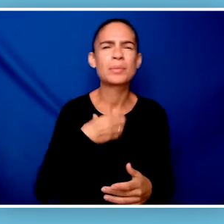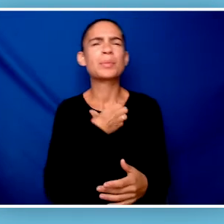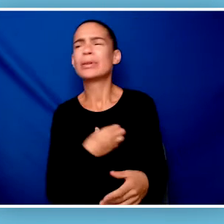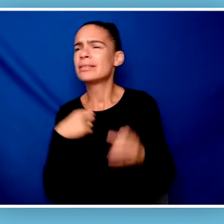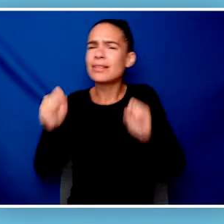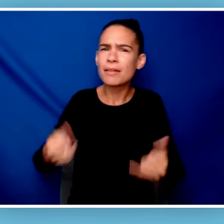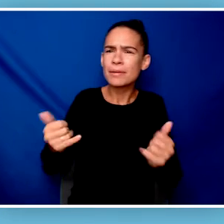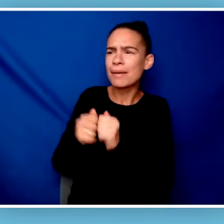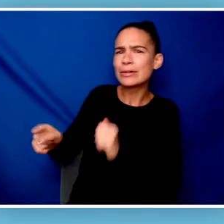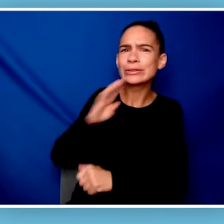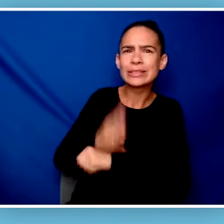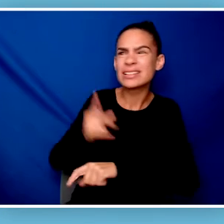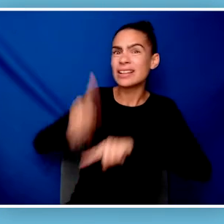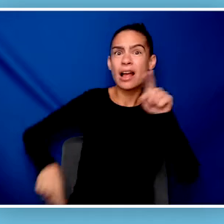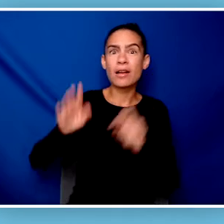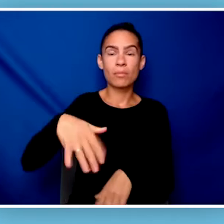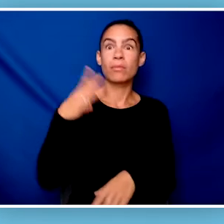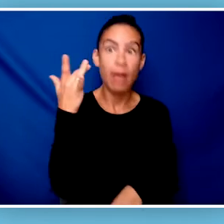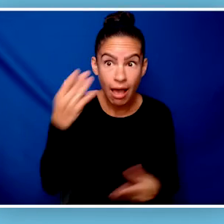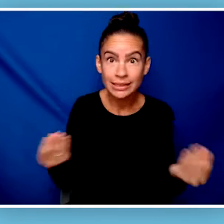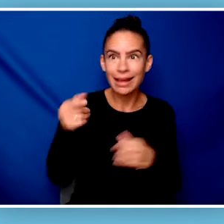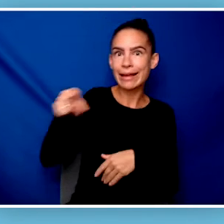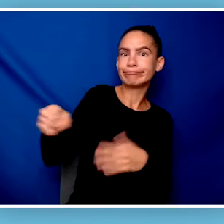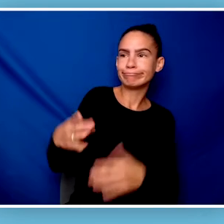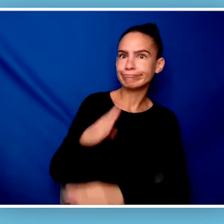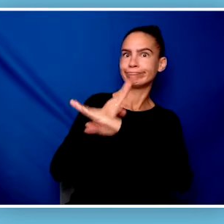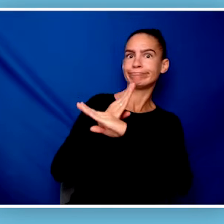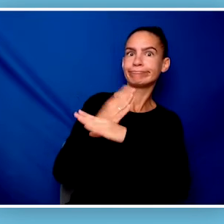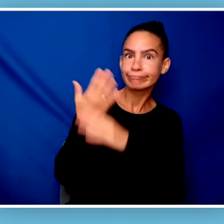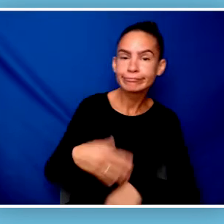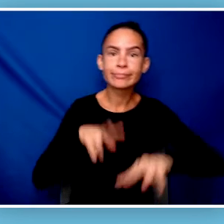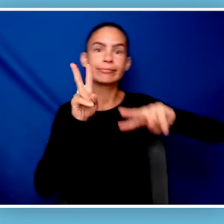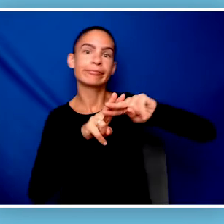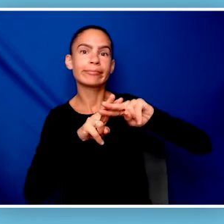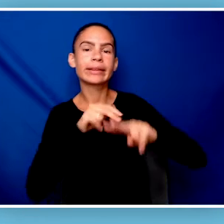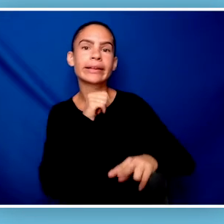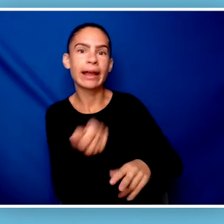but I can't. Just because of sand. #NotInclusive" [Narrator] Hector was surprised